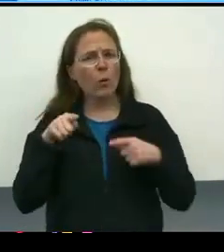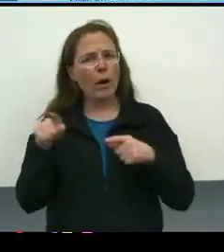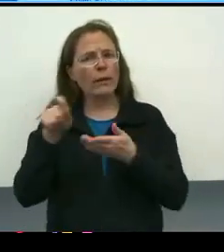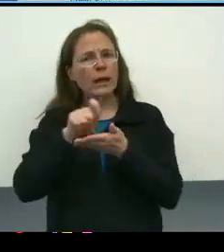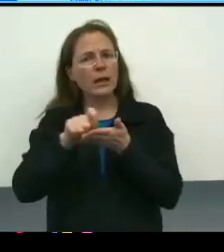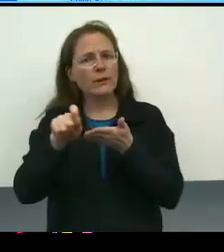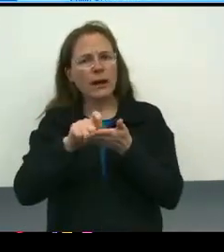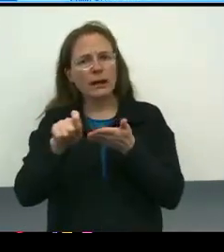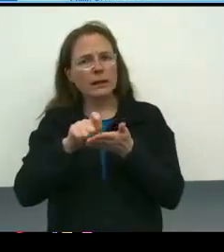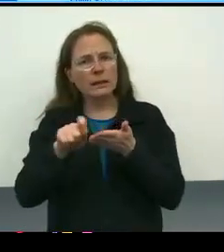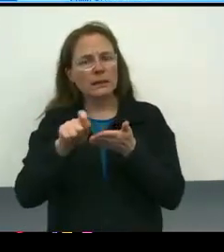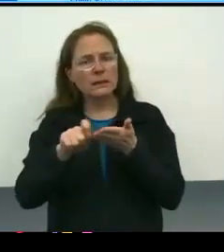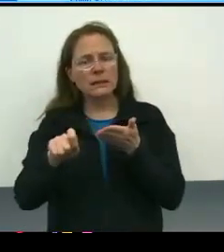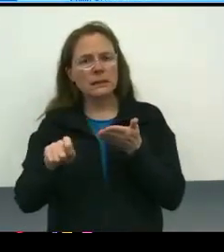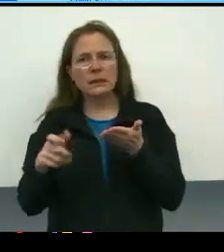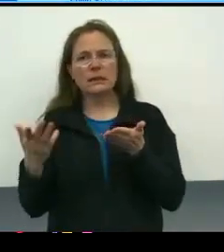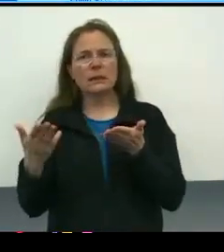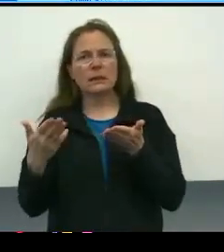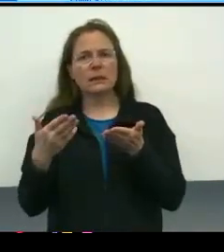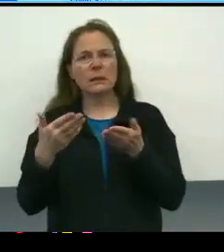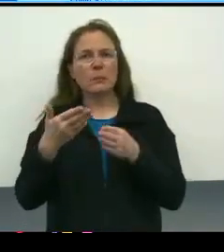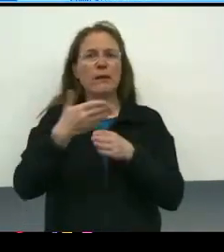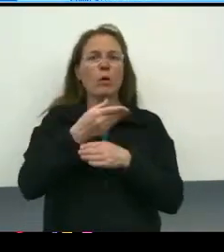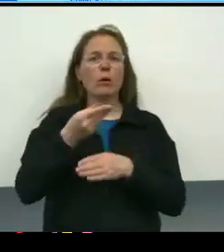before it even gets to the oversight committee review?